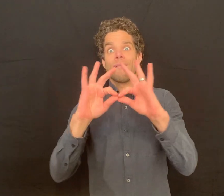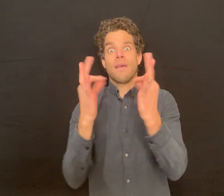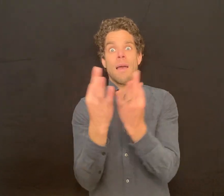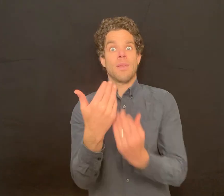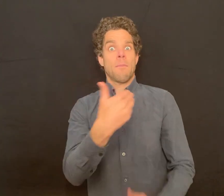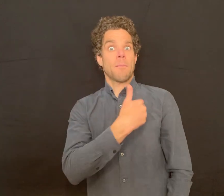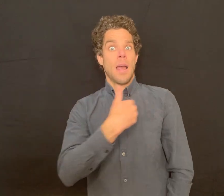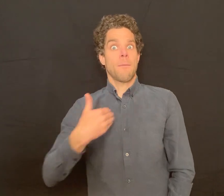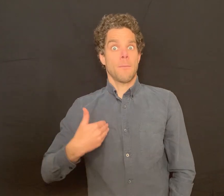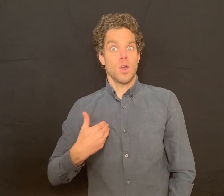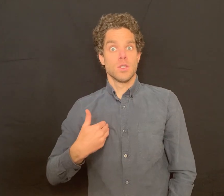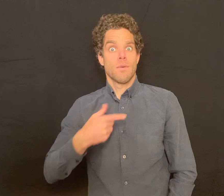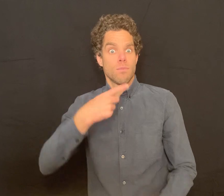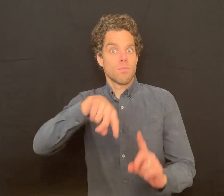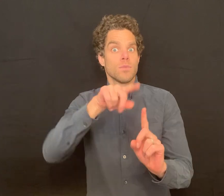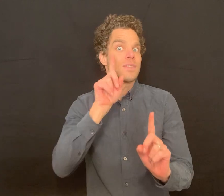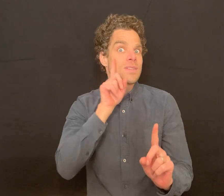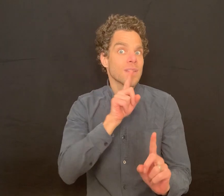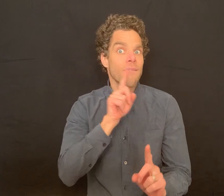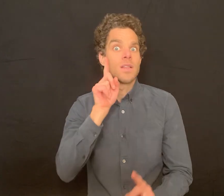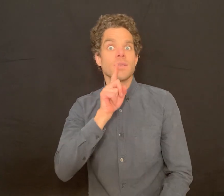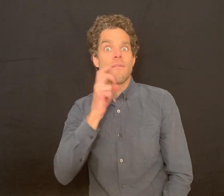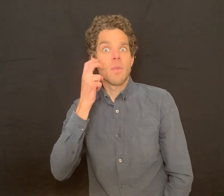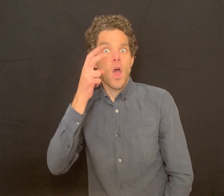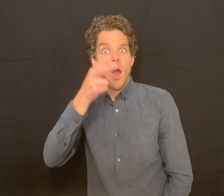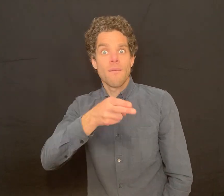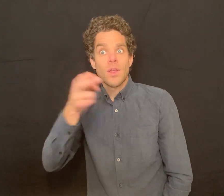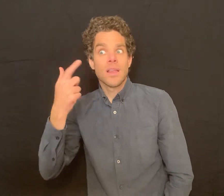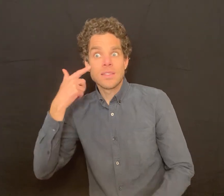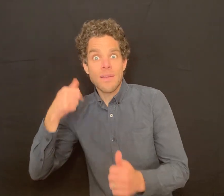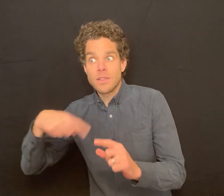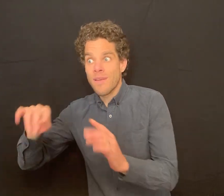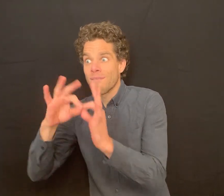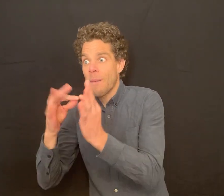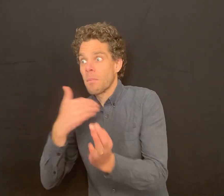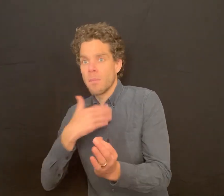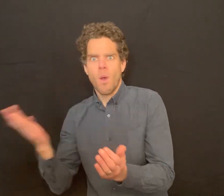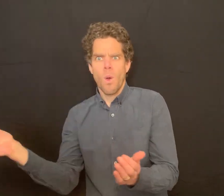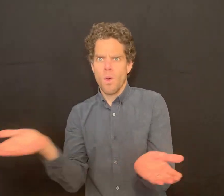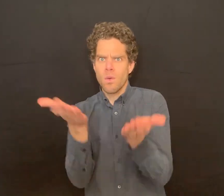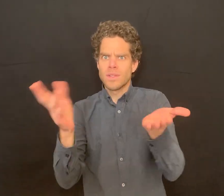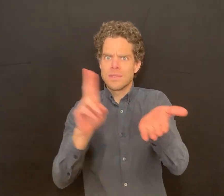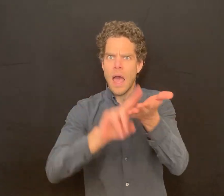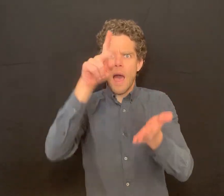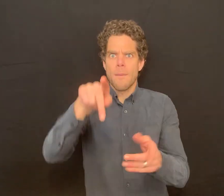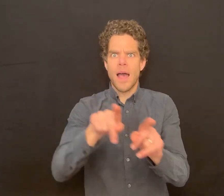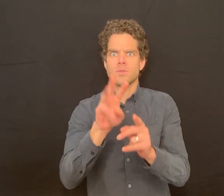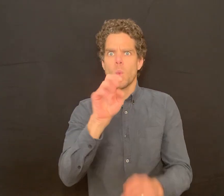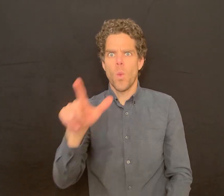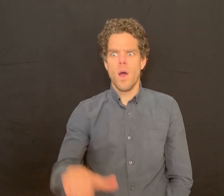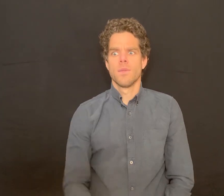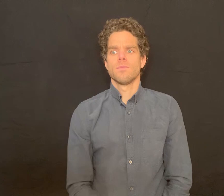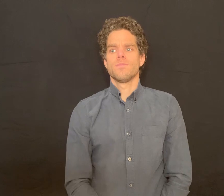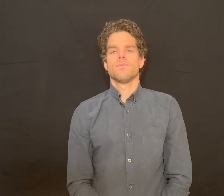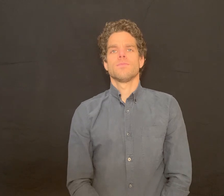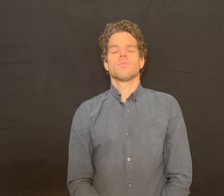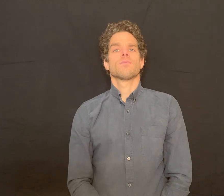We encourage family members from deaf, deaf, blind, and hard-of-hearing communities to come and sign up as well.